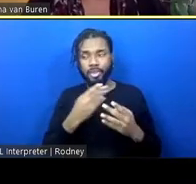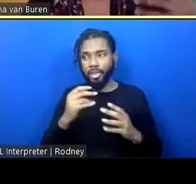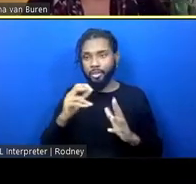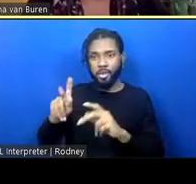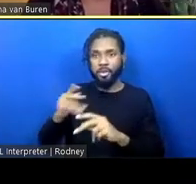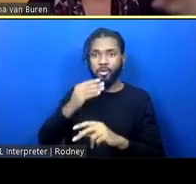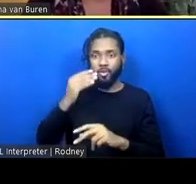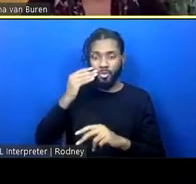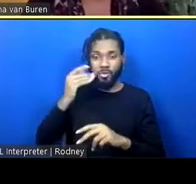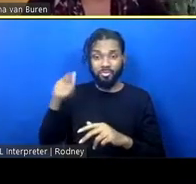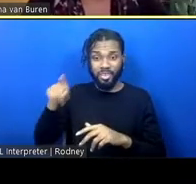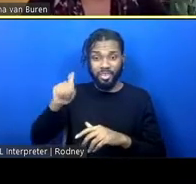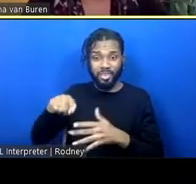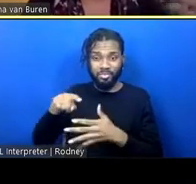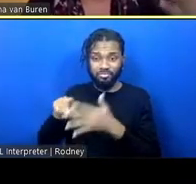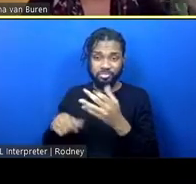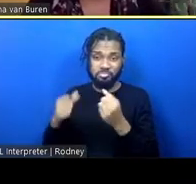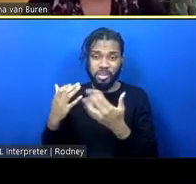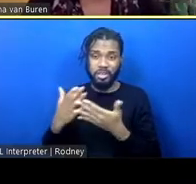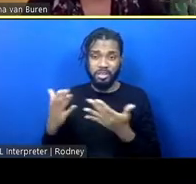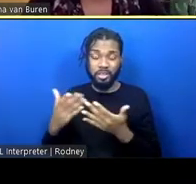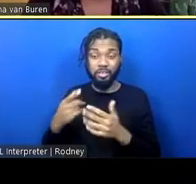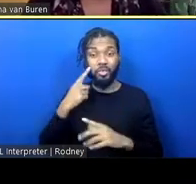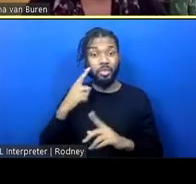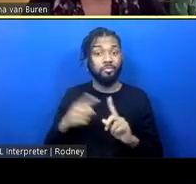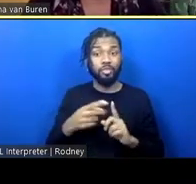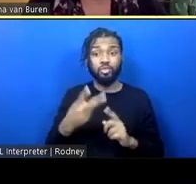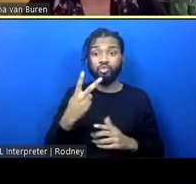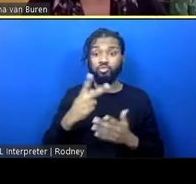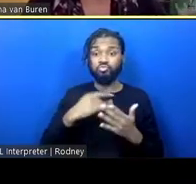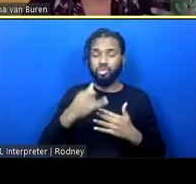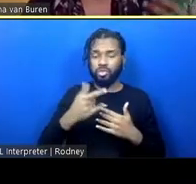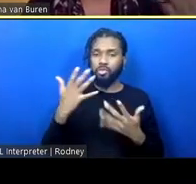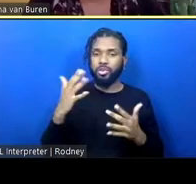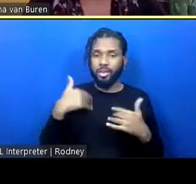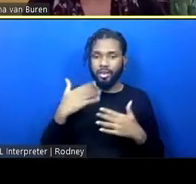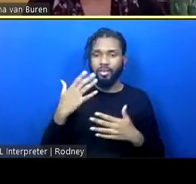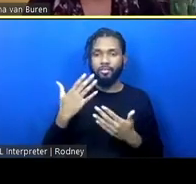Even the first two projects you saw have reentry infrastructure in that access to